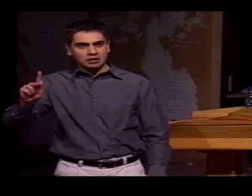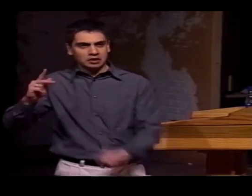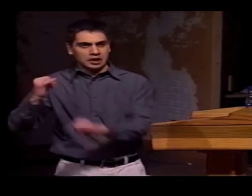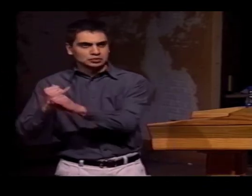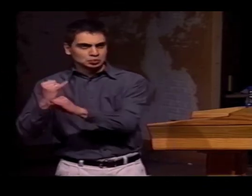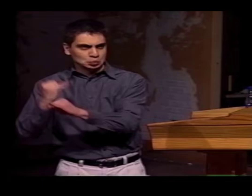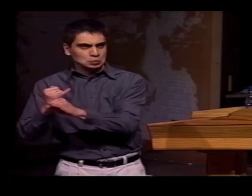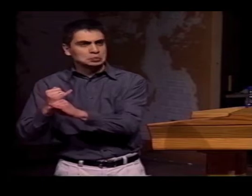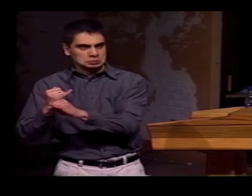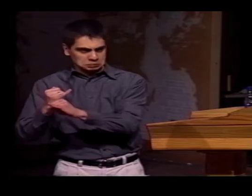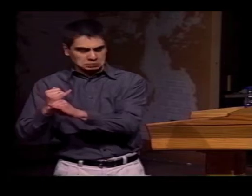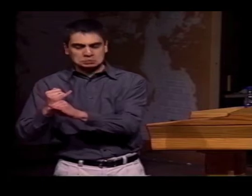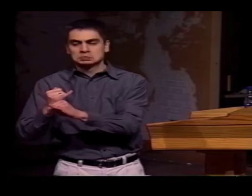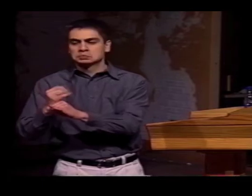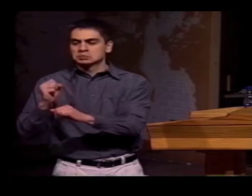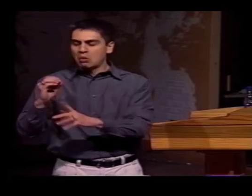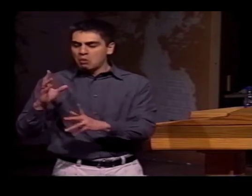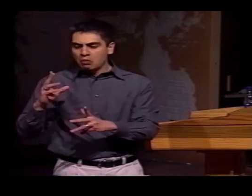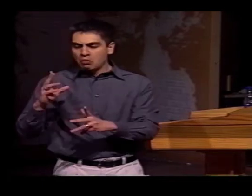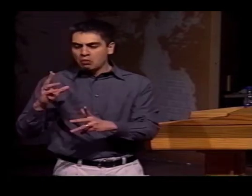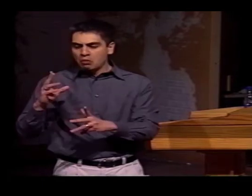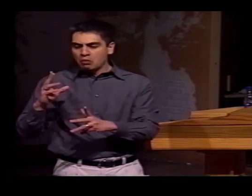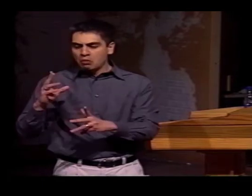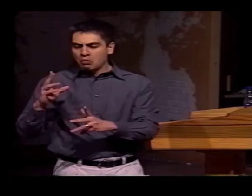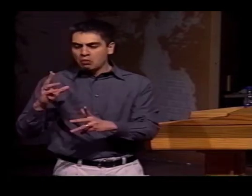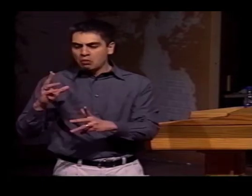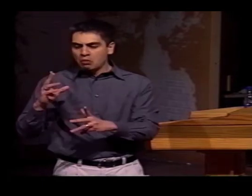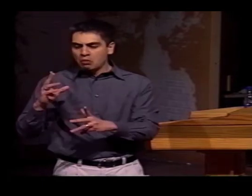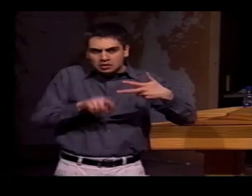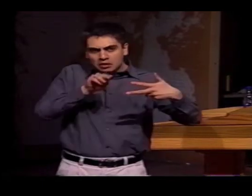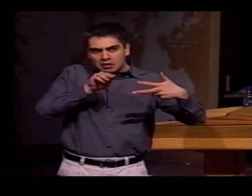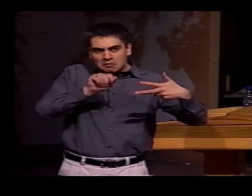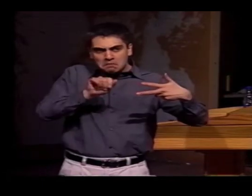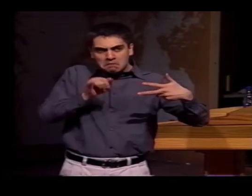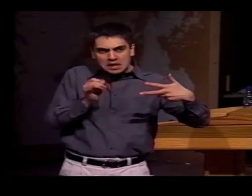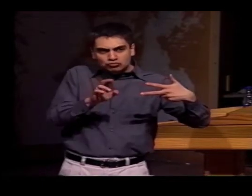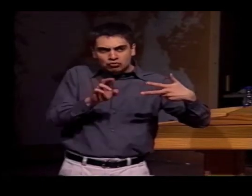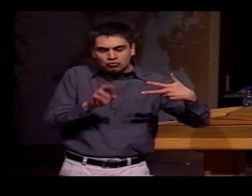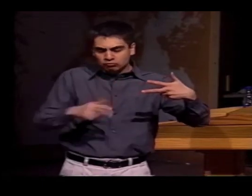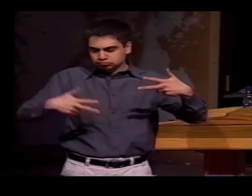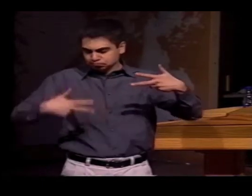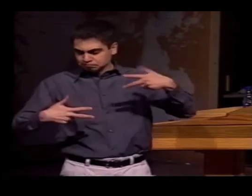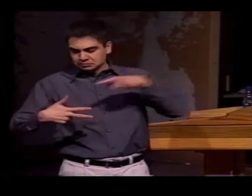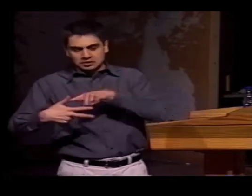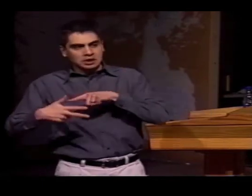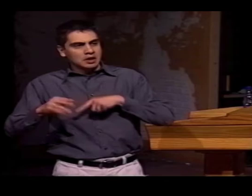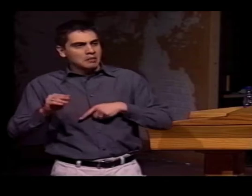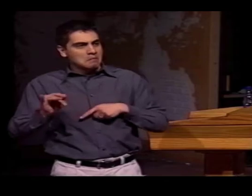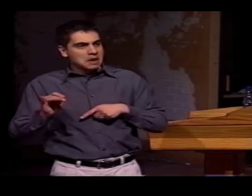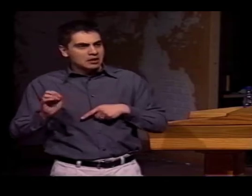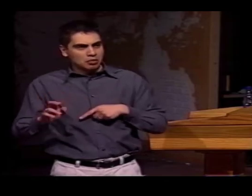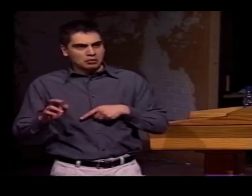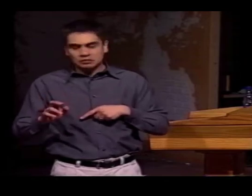WHO WENT TO THE SALK INSTITUTE AND DID LOTS OF RESEARCH AND STUDIES. THEY REALLY FOCUSED ON THE 3 MAJOR